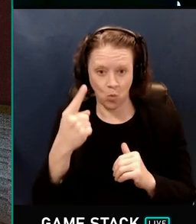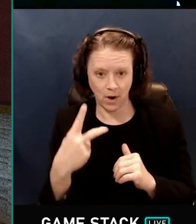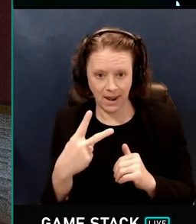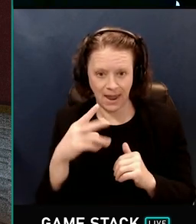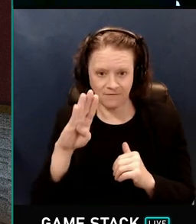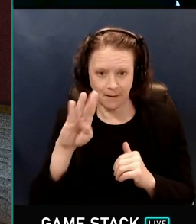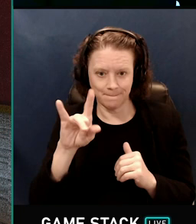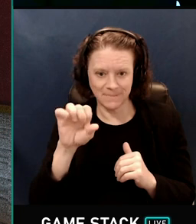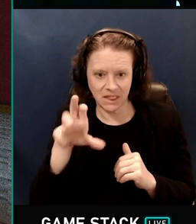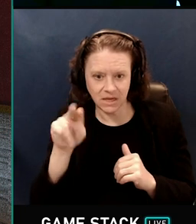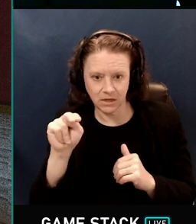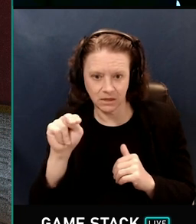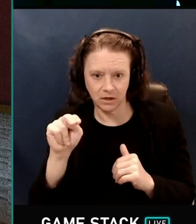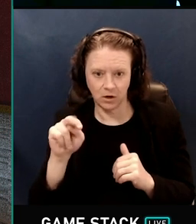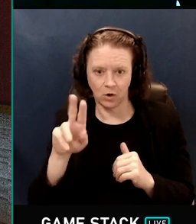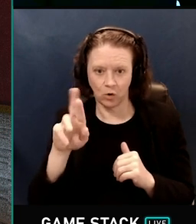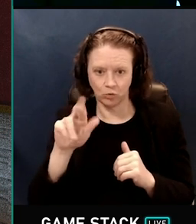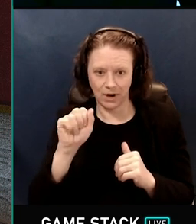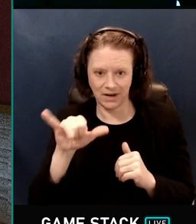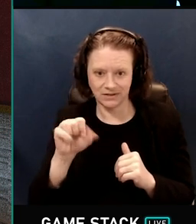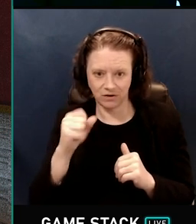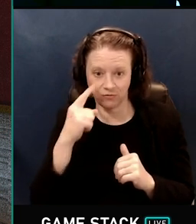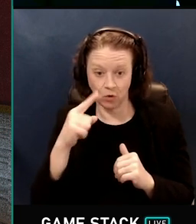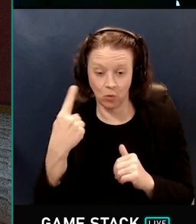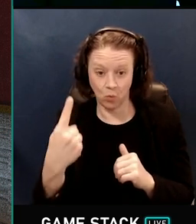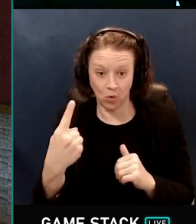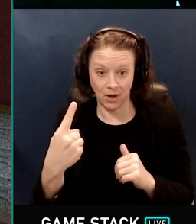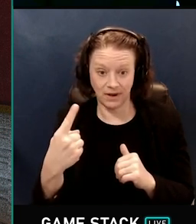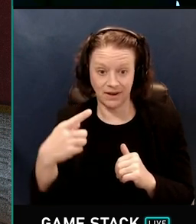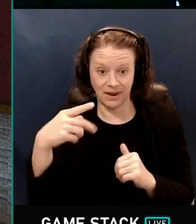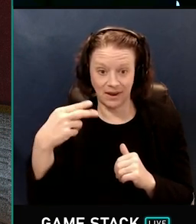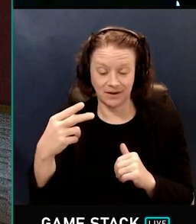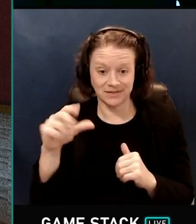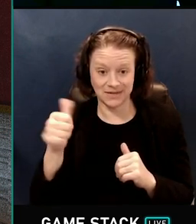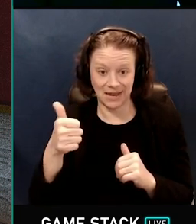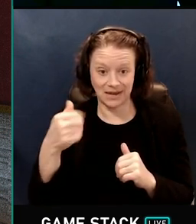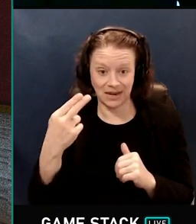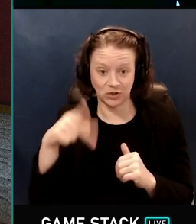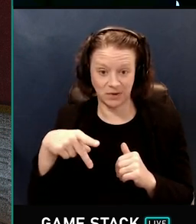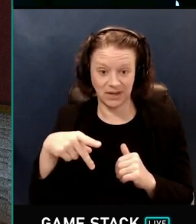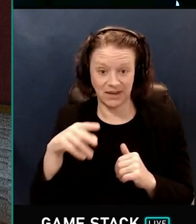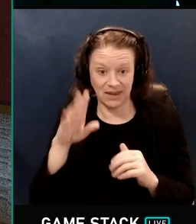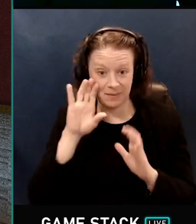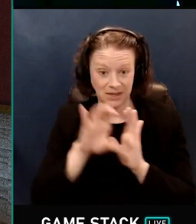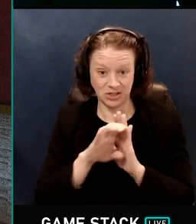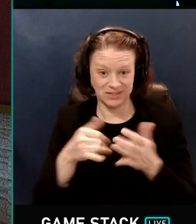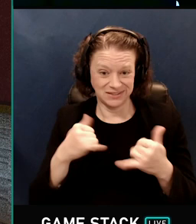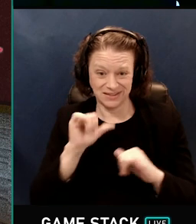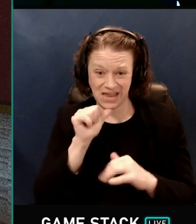billion rays for a single ten HP image, and it's still not very good.